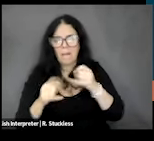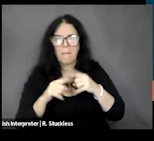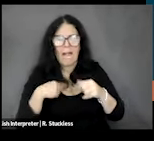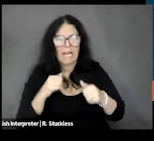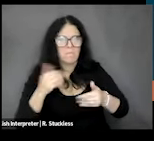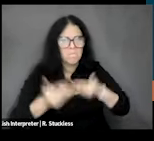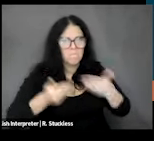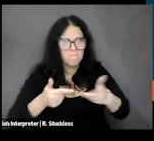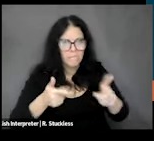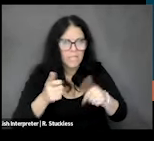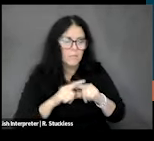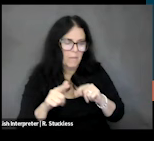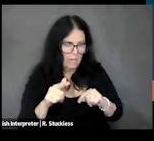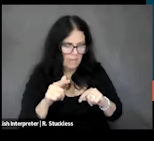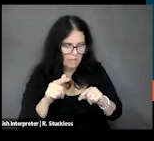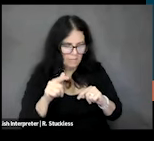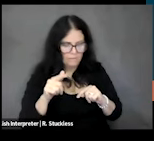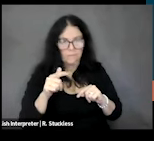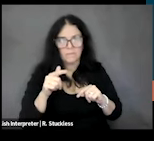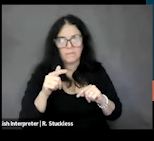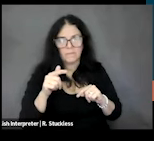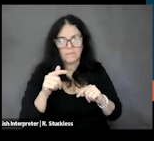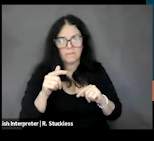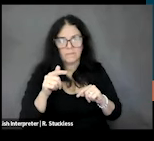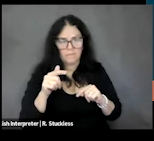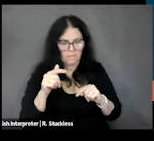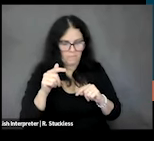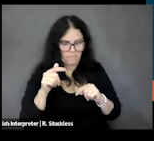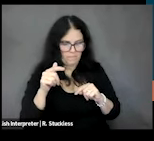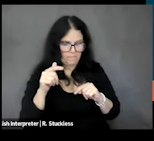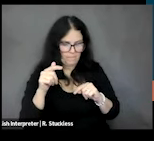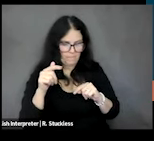earlier, I'll talk about food security and a little bit about considerations among